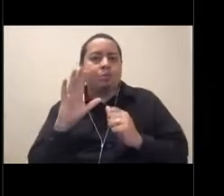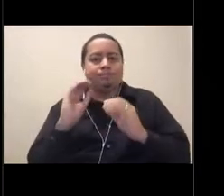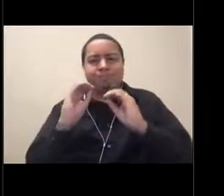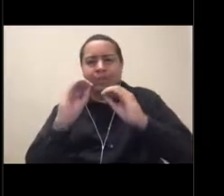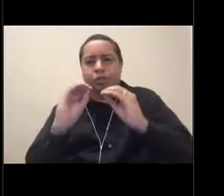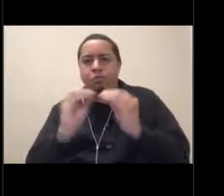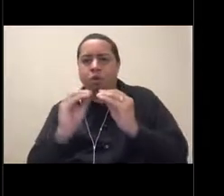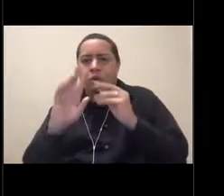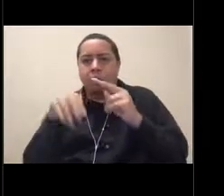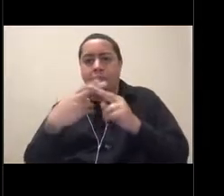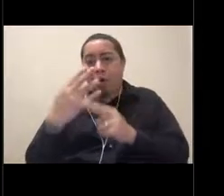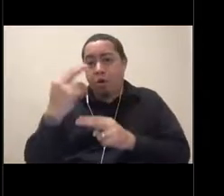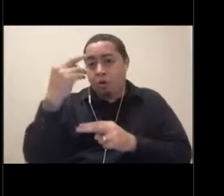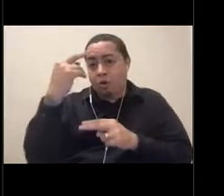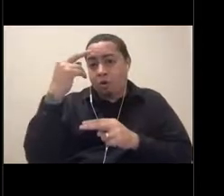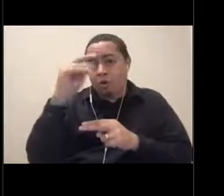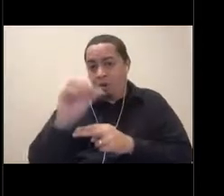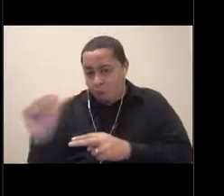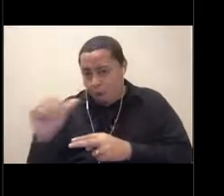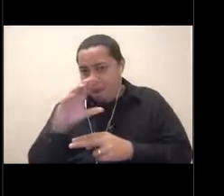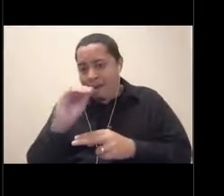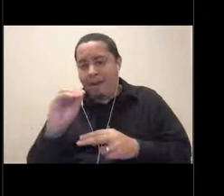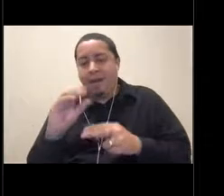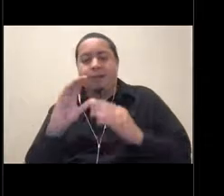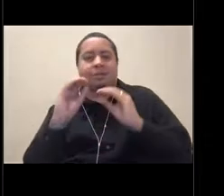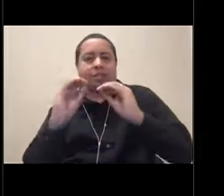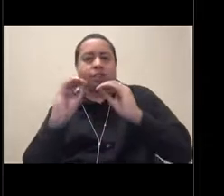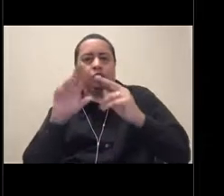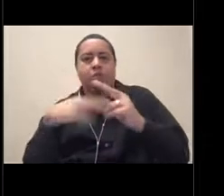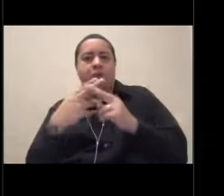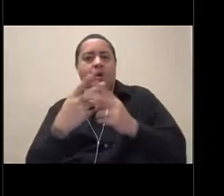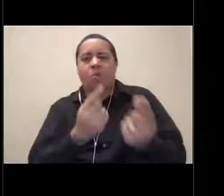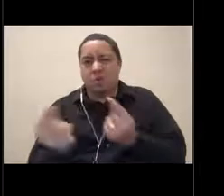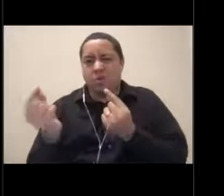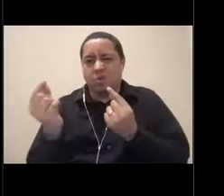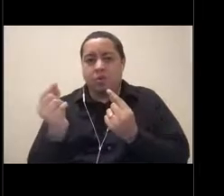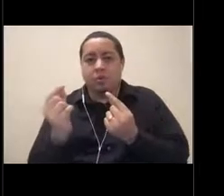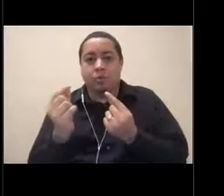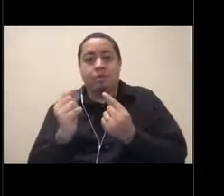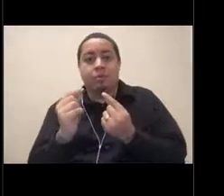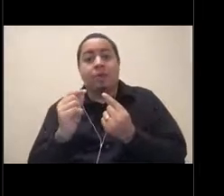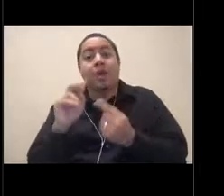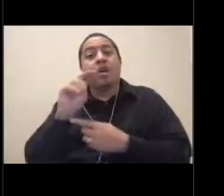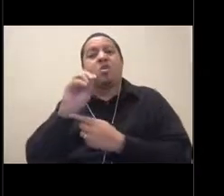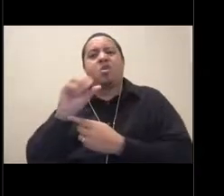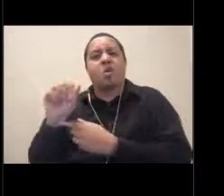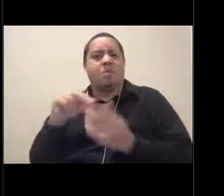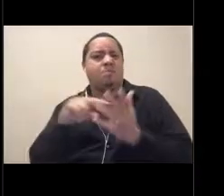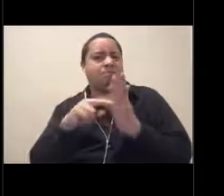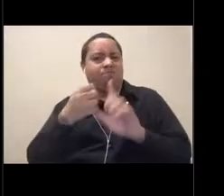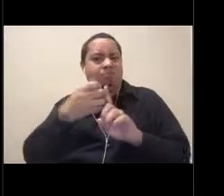All of our speakers work for some part of NOAA, the National Oceanic and Atmospheric Administration.